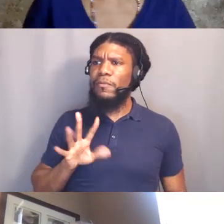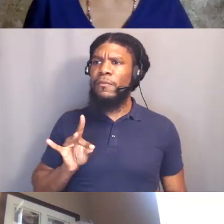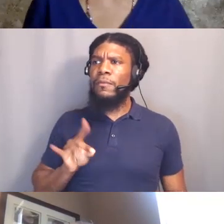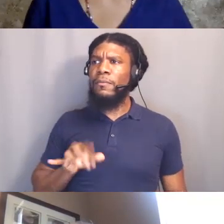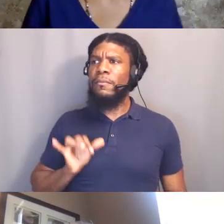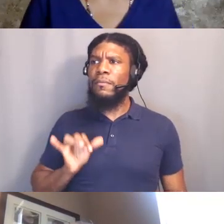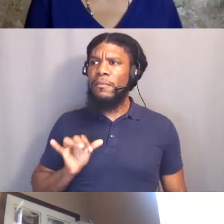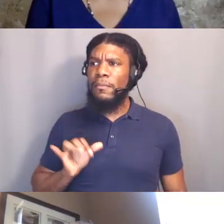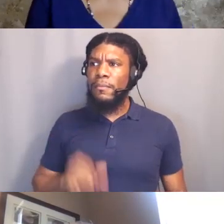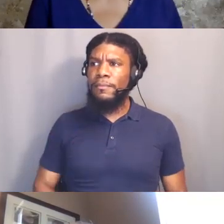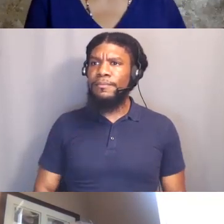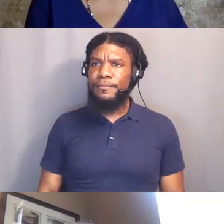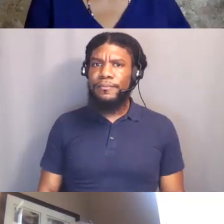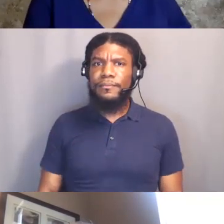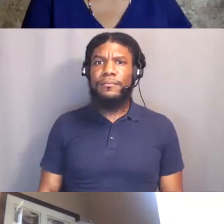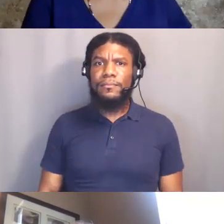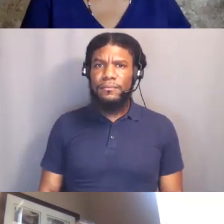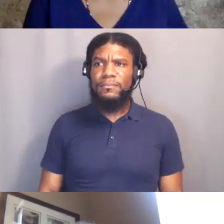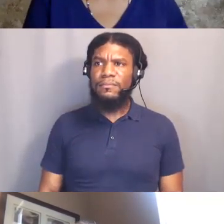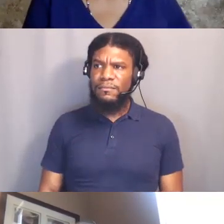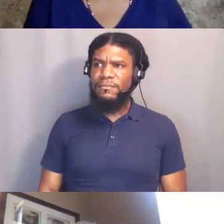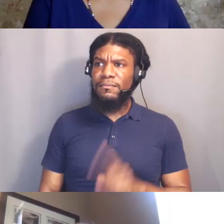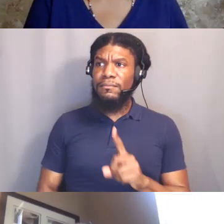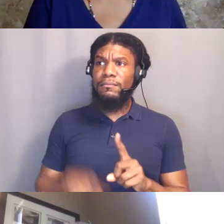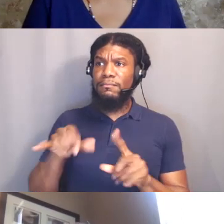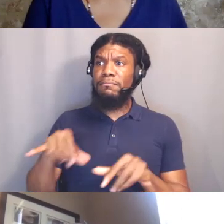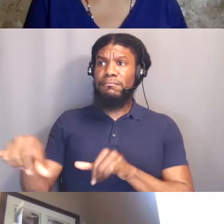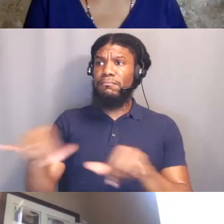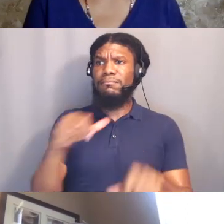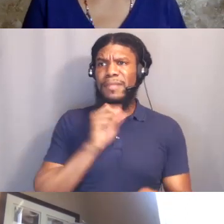That's one that's a little different, right? Like the other ones that have been